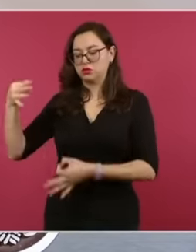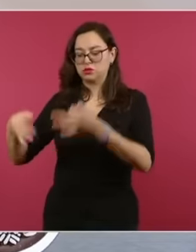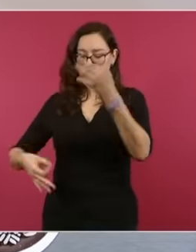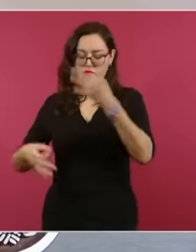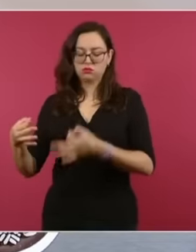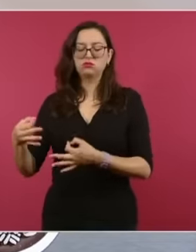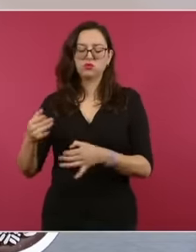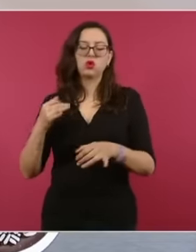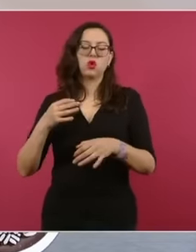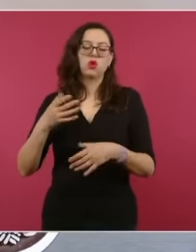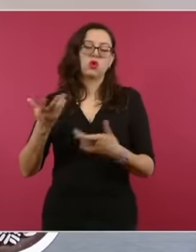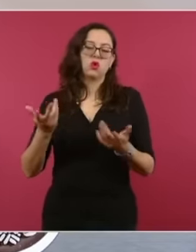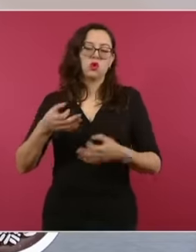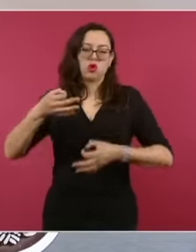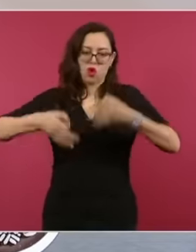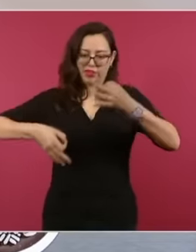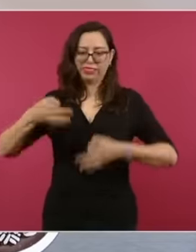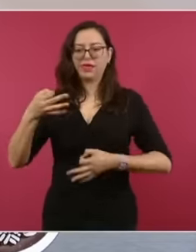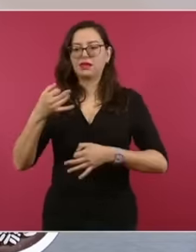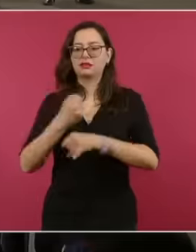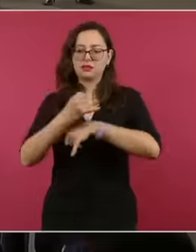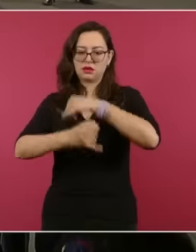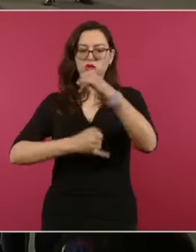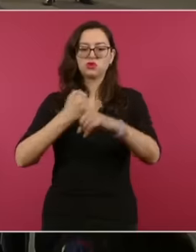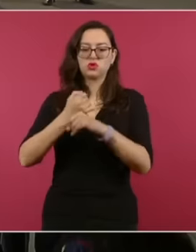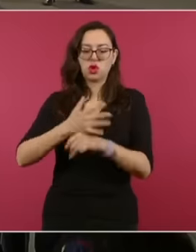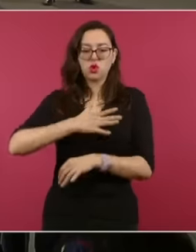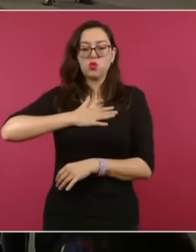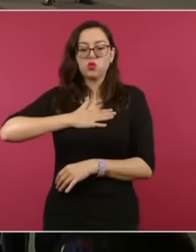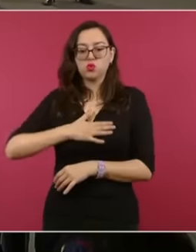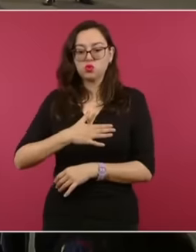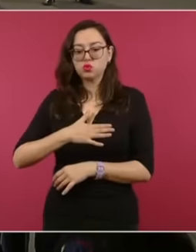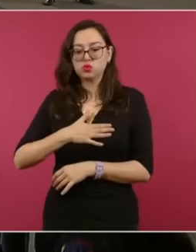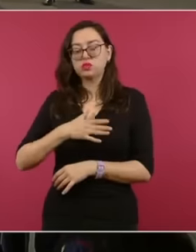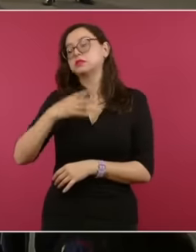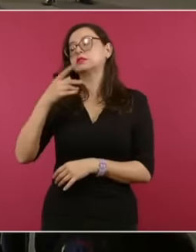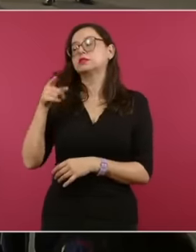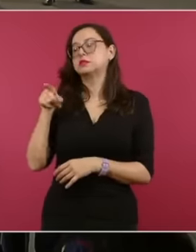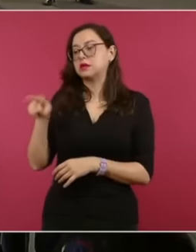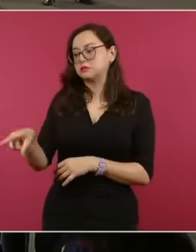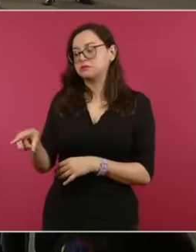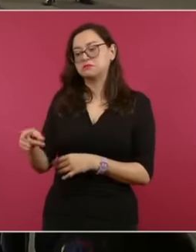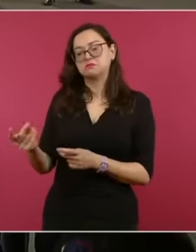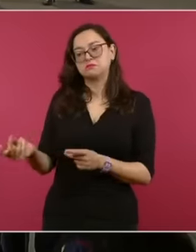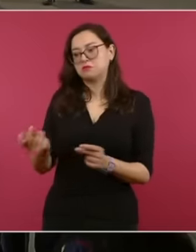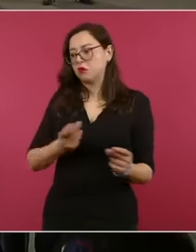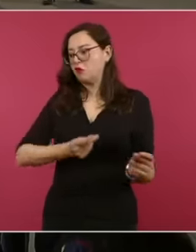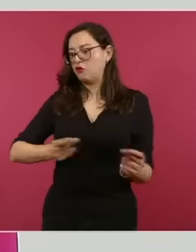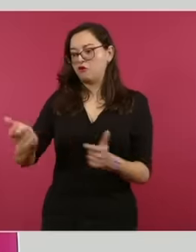responsibility of a state in order to initiate the expulsion process under article 6 of